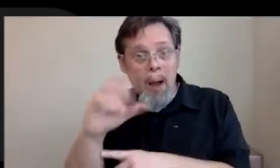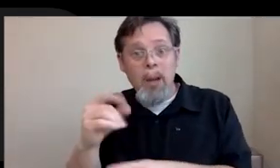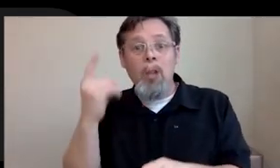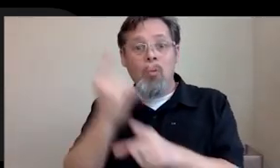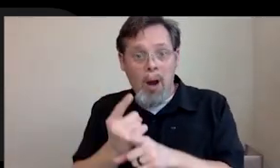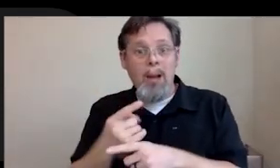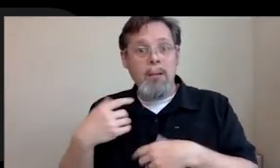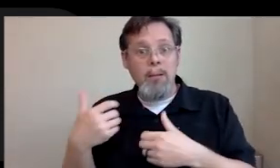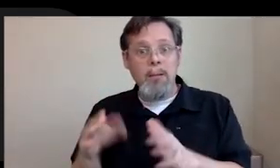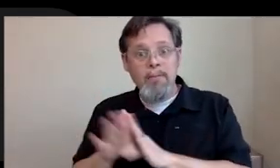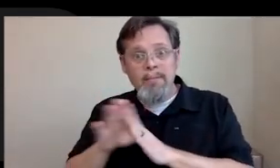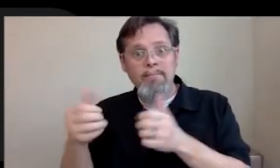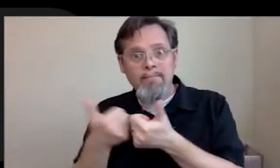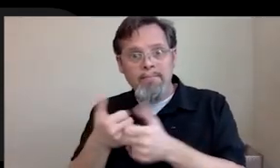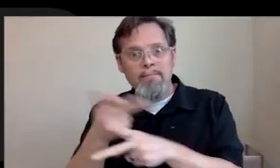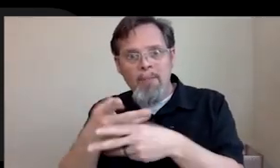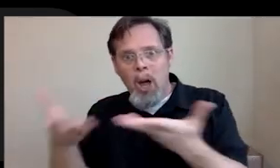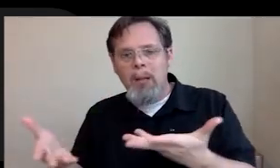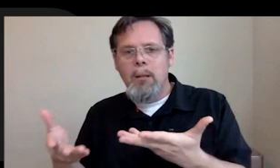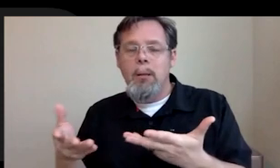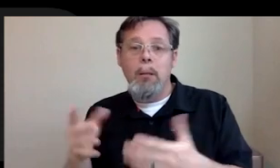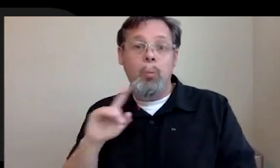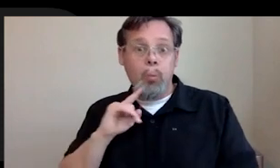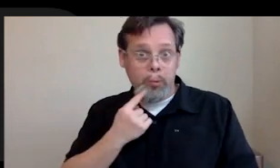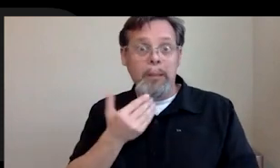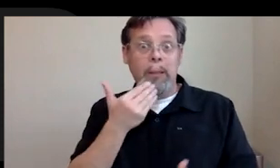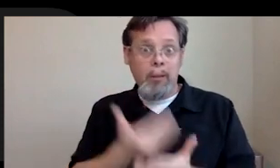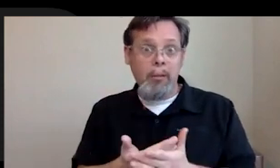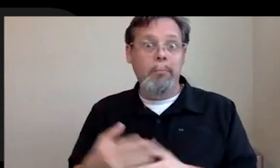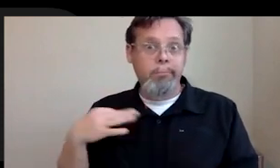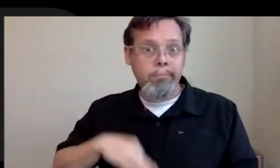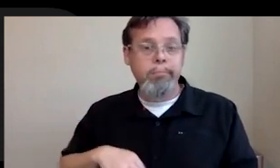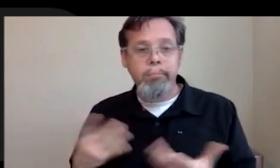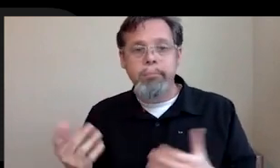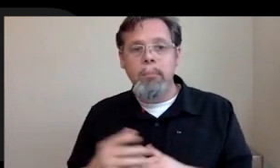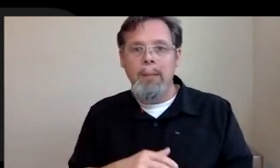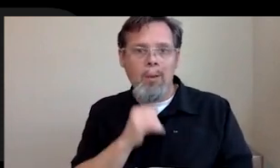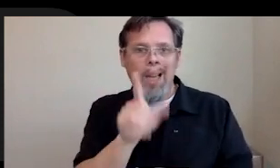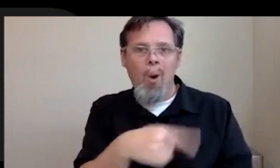you can see considerable financial incentives. So it isn't even about just salary anymore. It's not